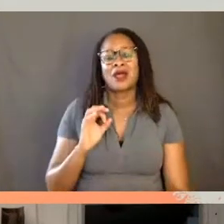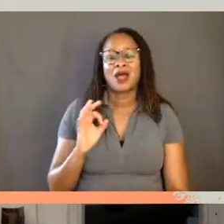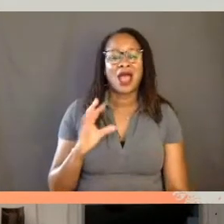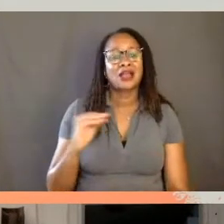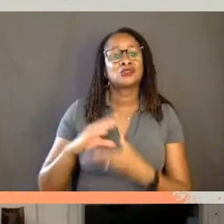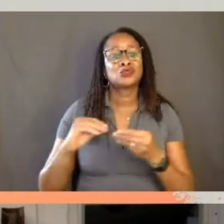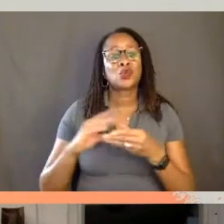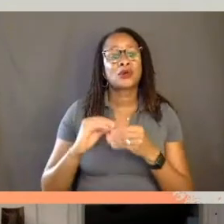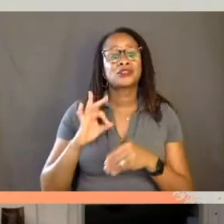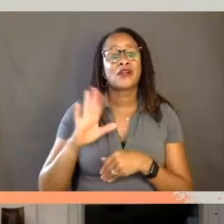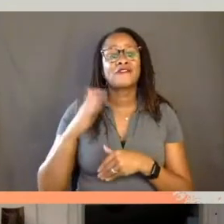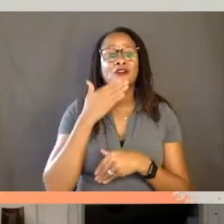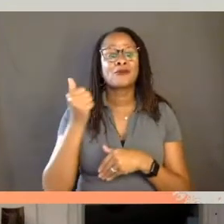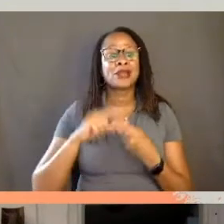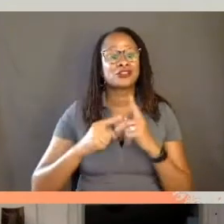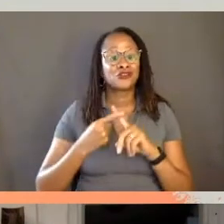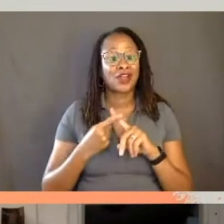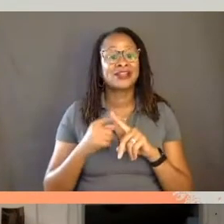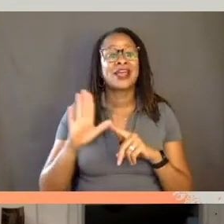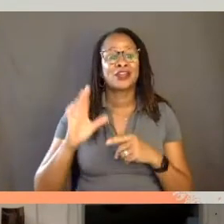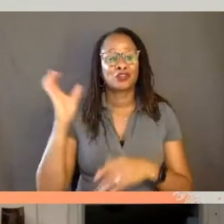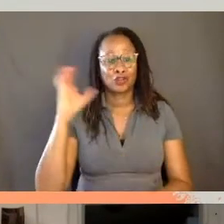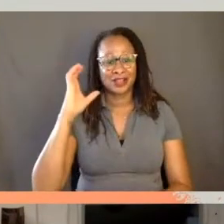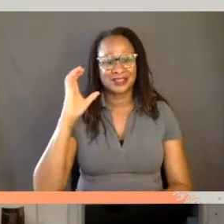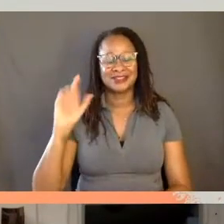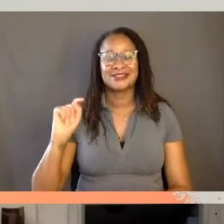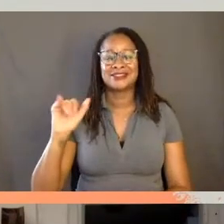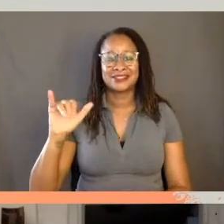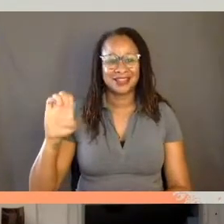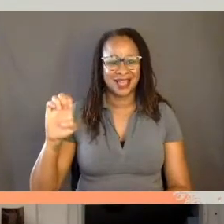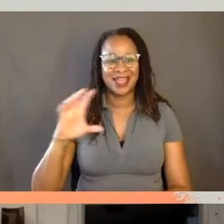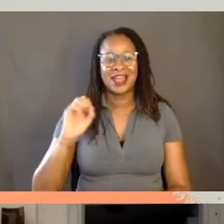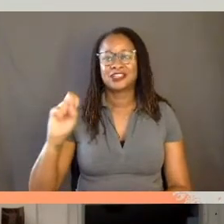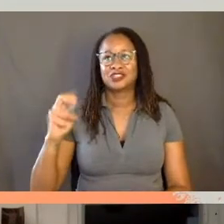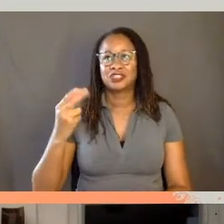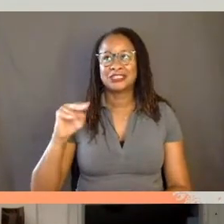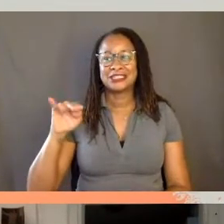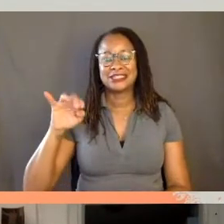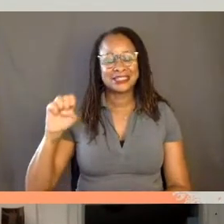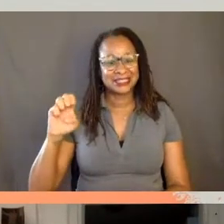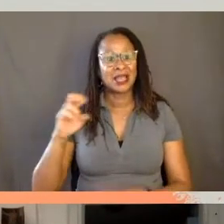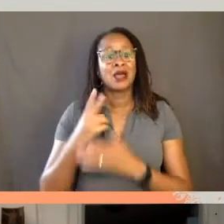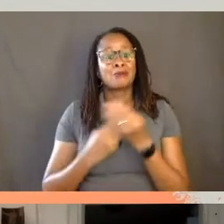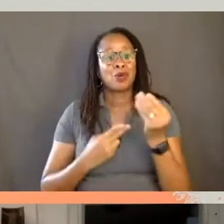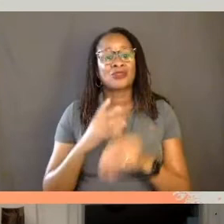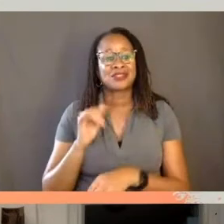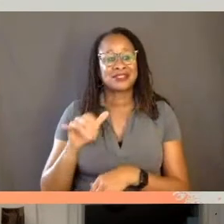of her best friend and her cousin, Ty and Shinese who were both the same age, 15 when Latasha was killed.